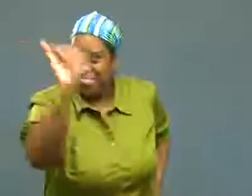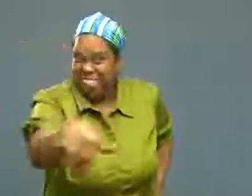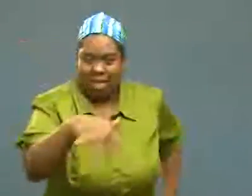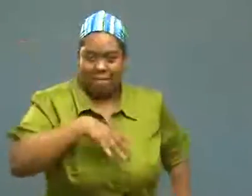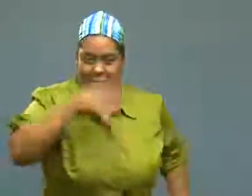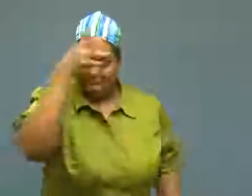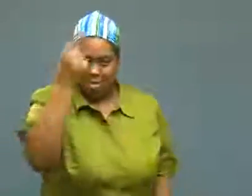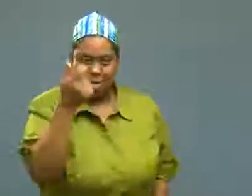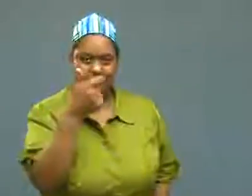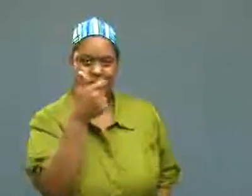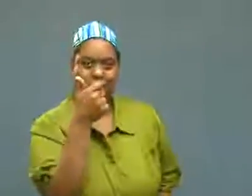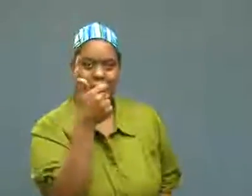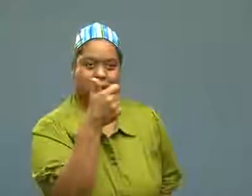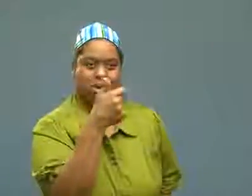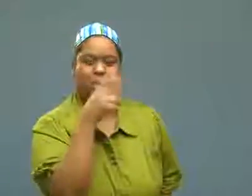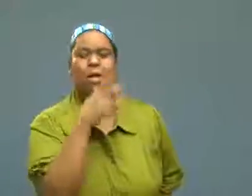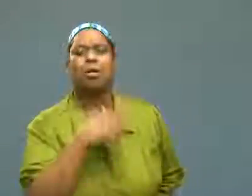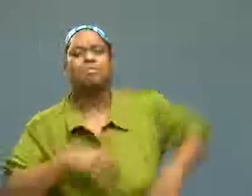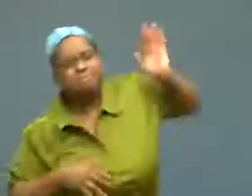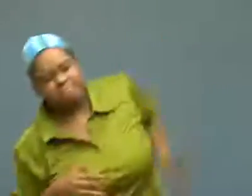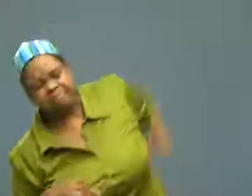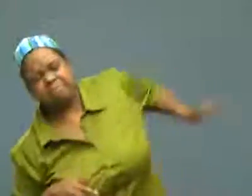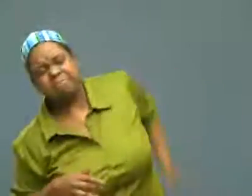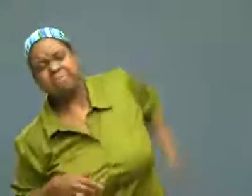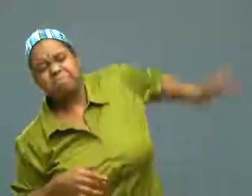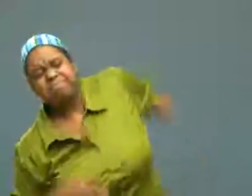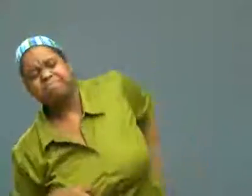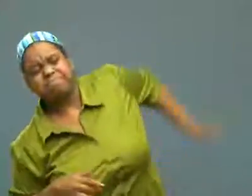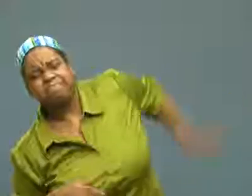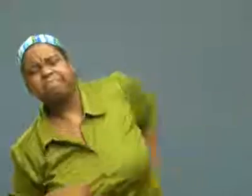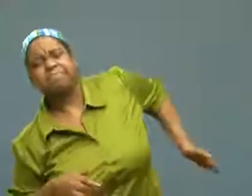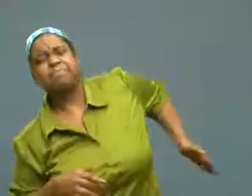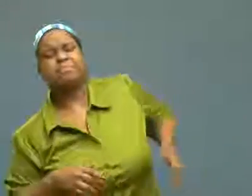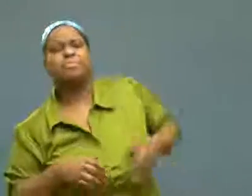That's what he did, waved the lighter, and she swatted at it.